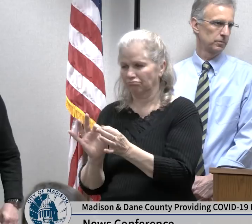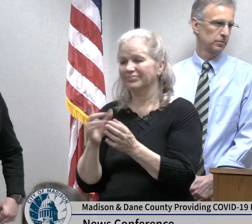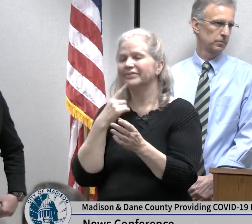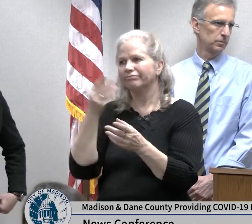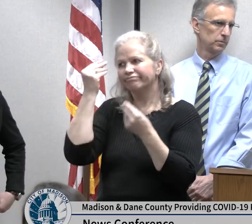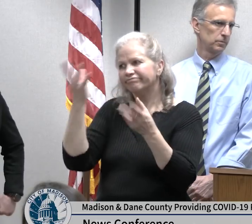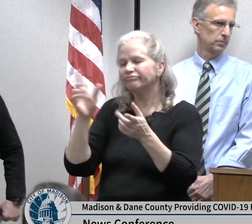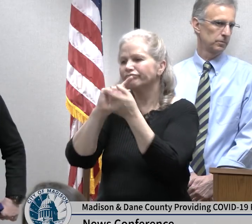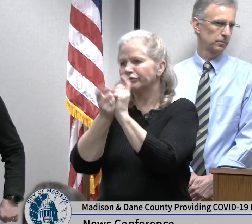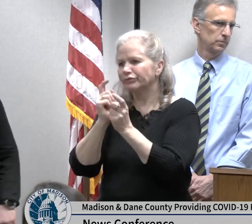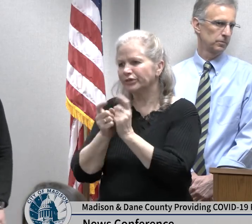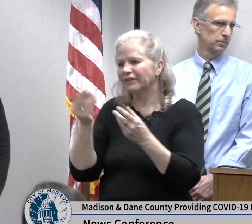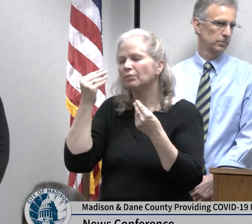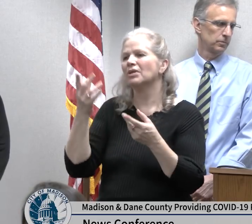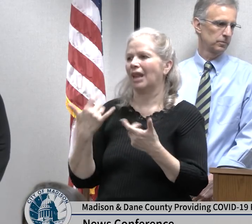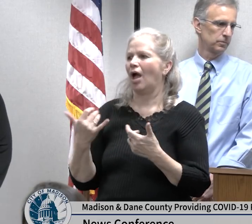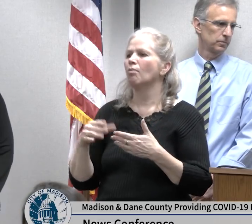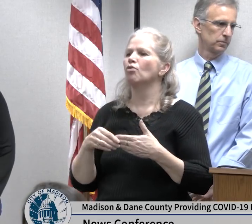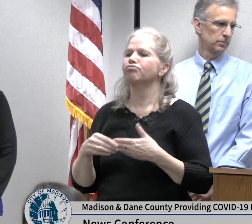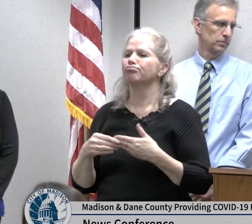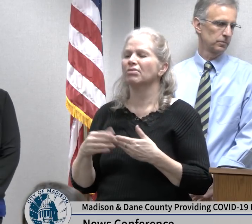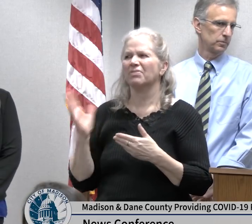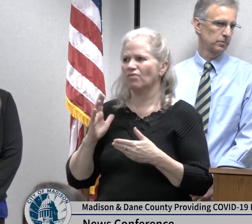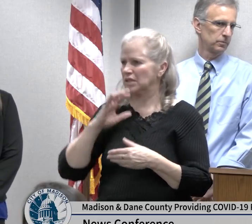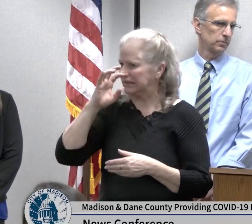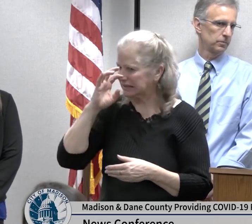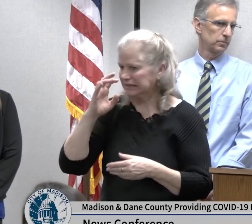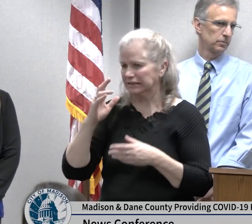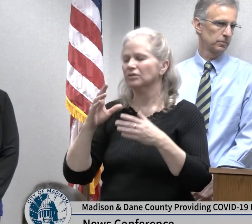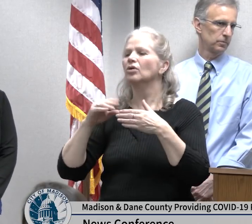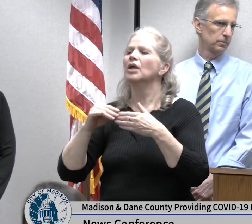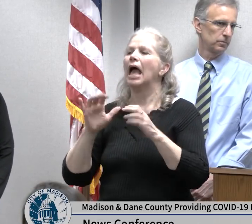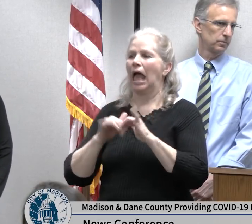flexibility to how we deploy what we currently have available there are large